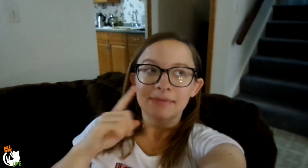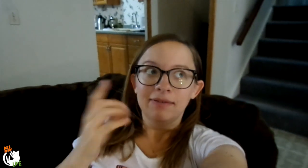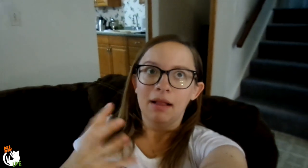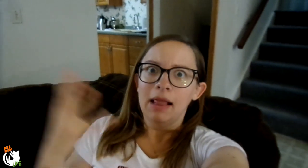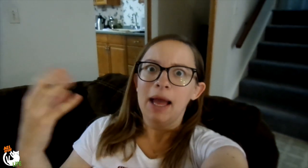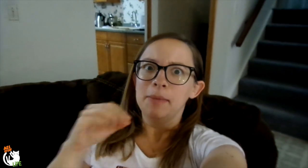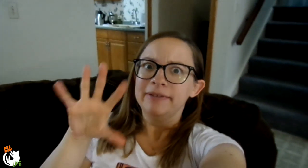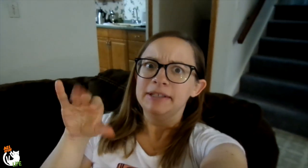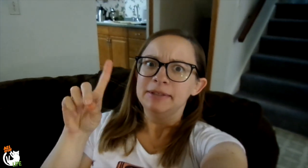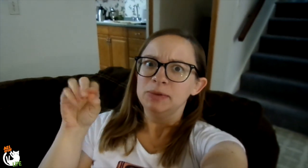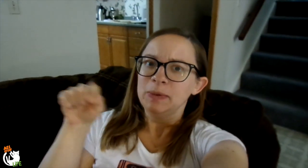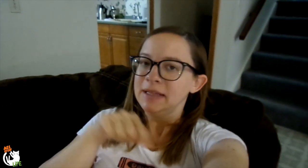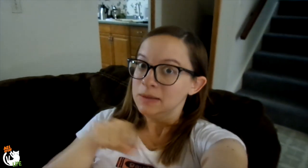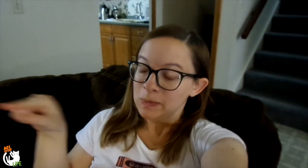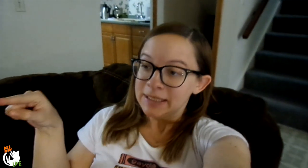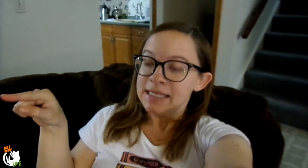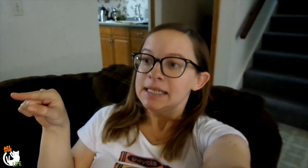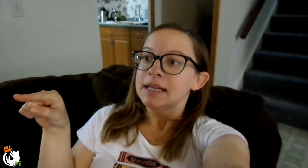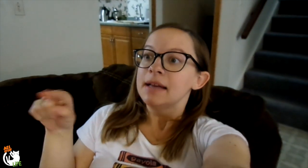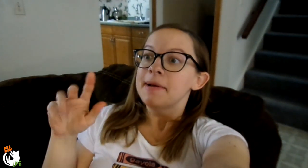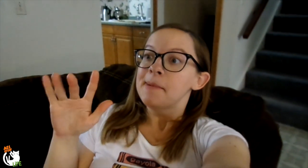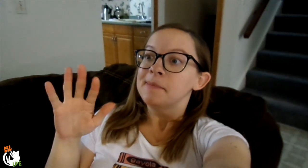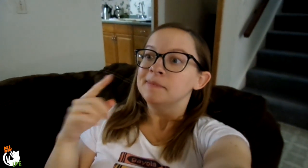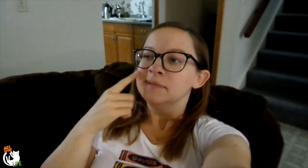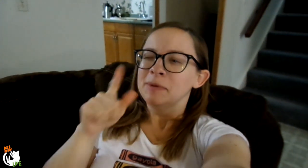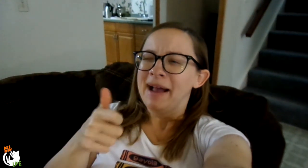I filmed quite a lot this week.